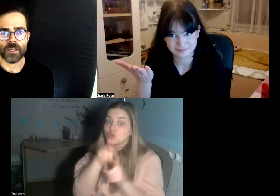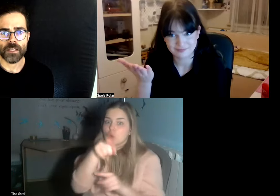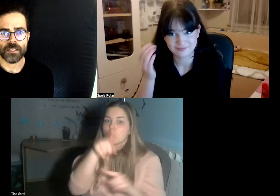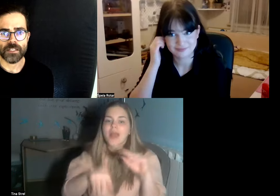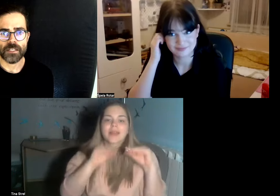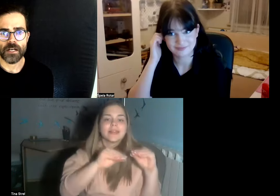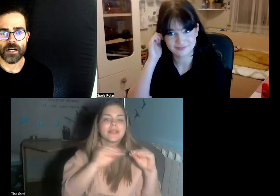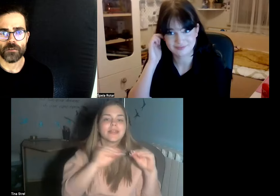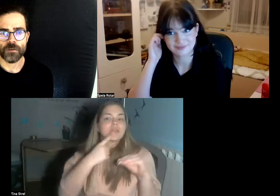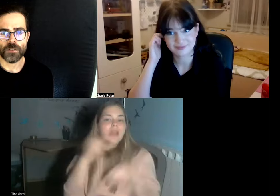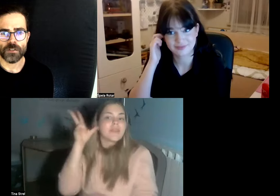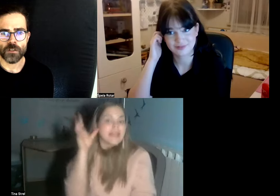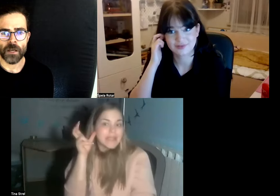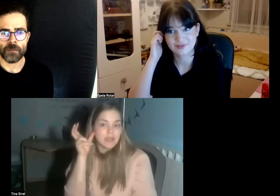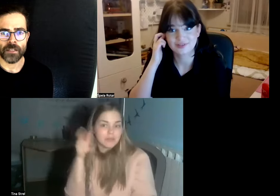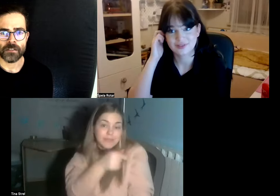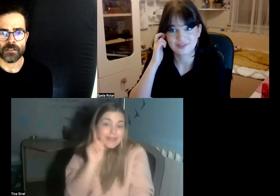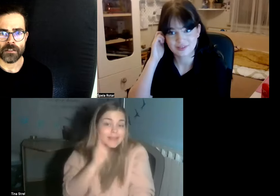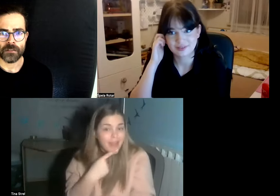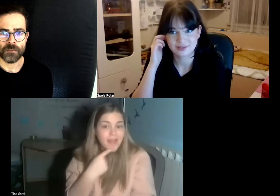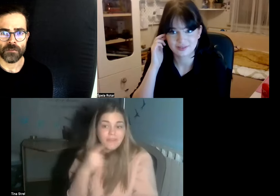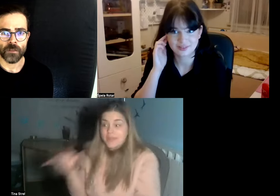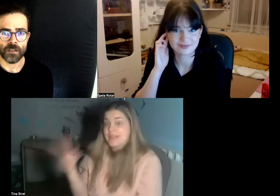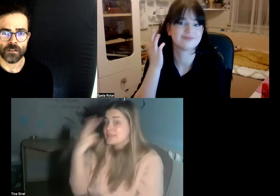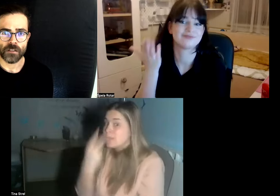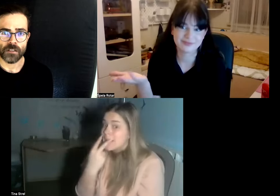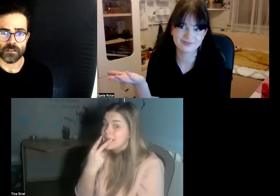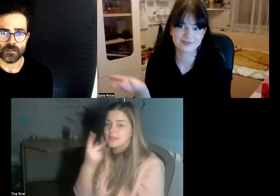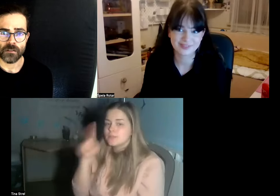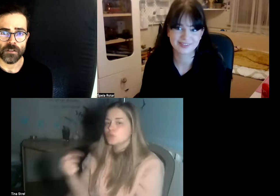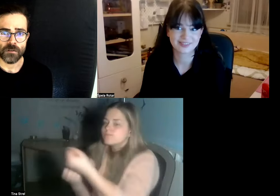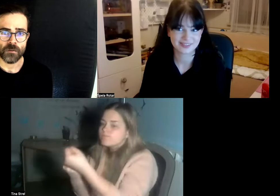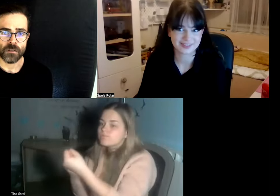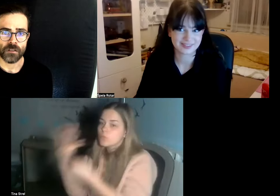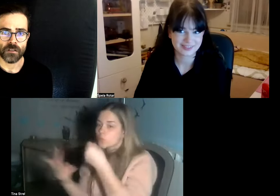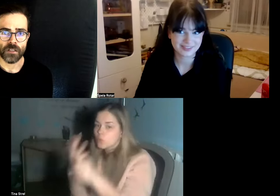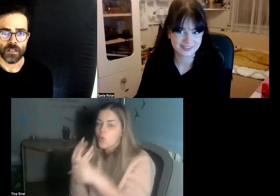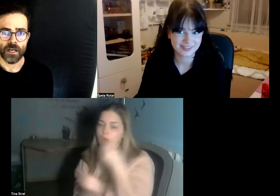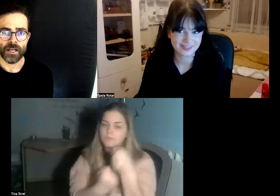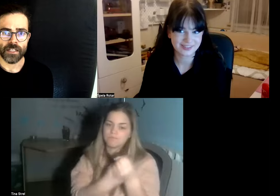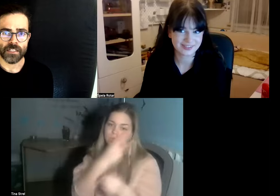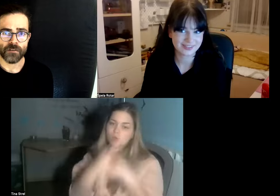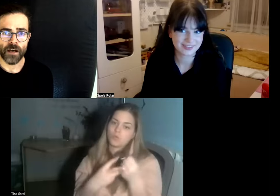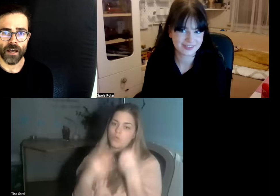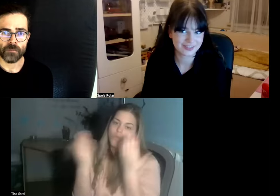it is of course you know my main channel of communication is the visual one I guess if I